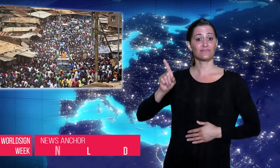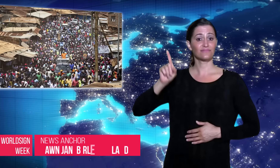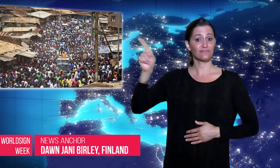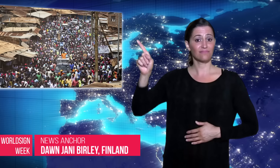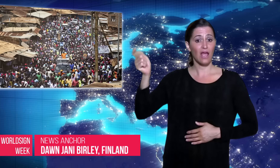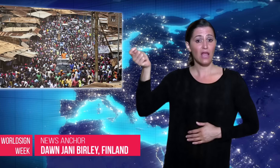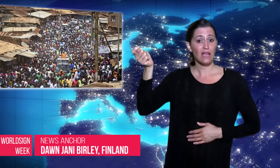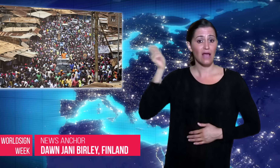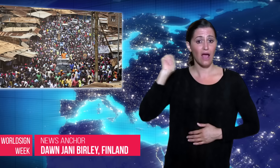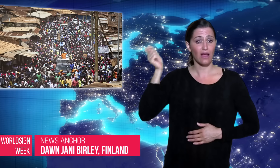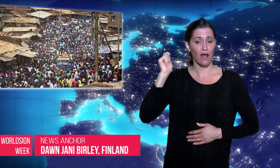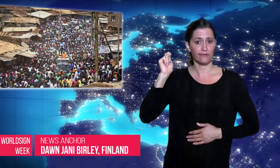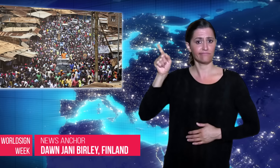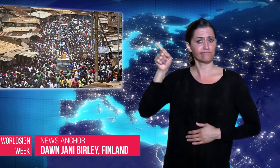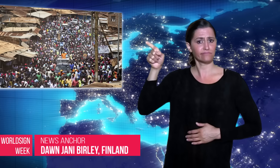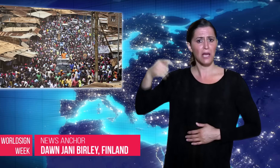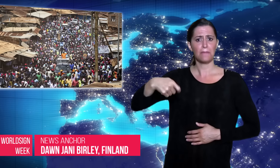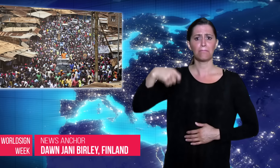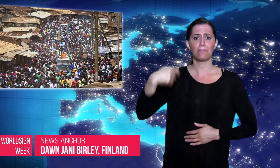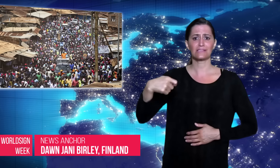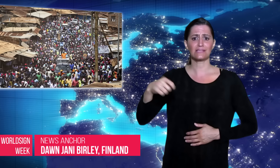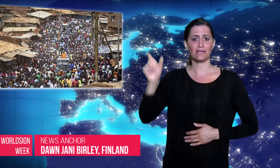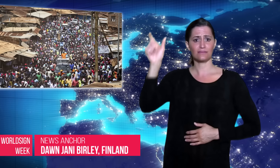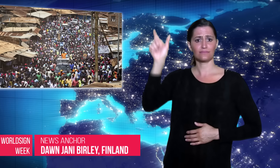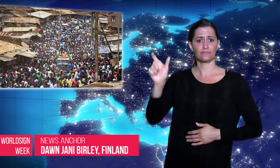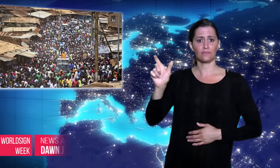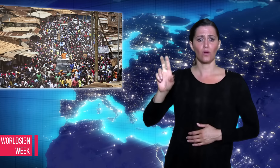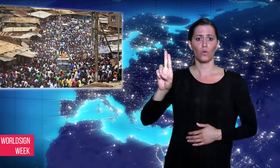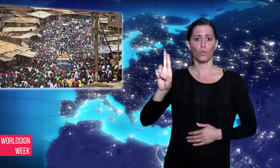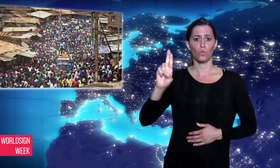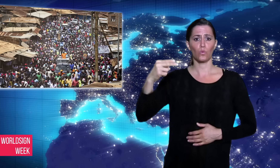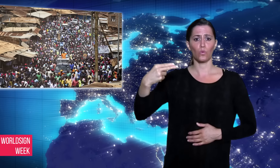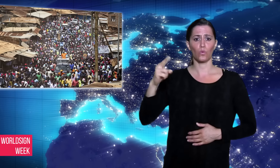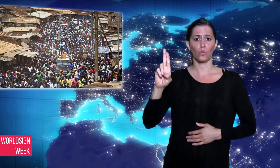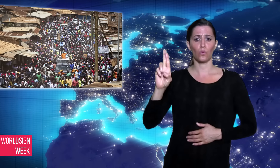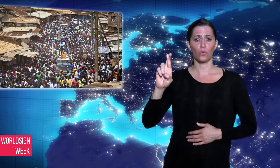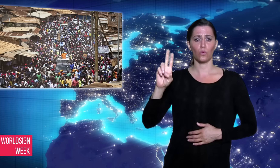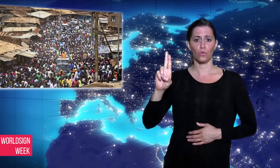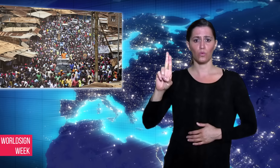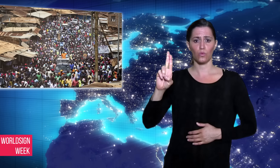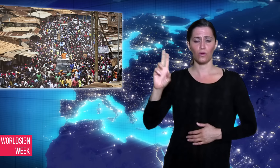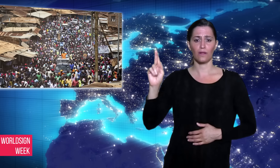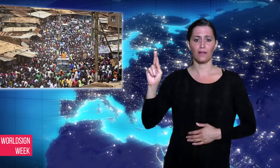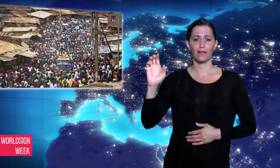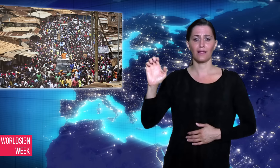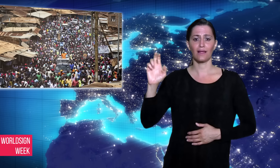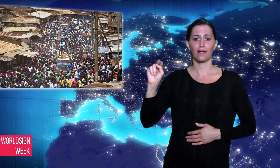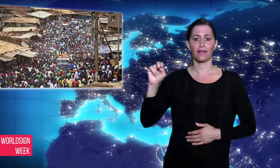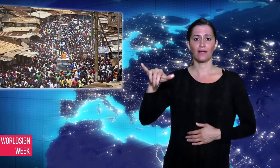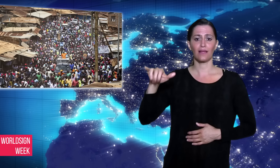Dawn: The Supreme Court of Kenya upheld